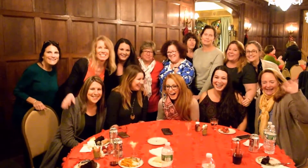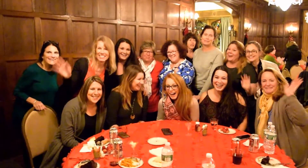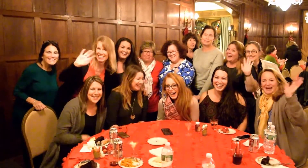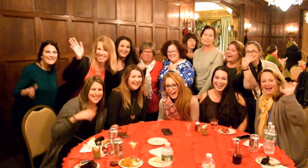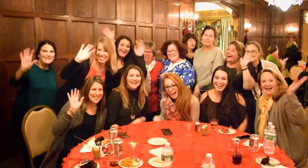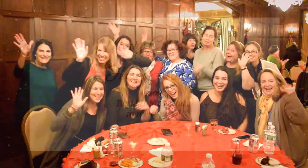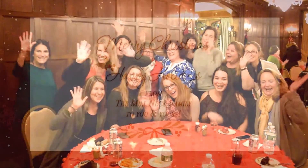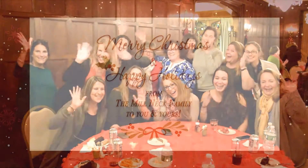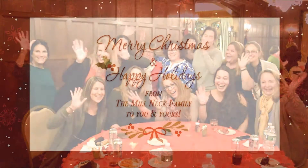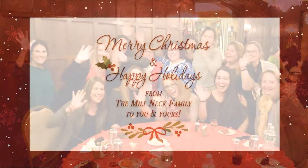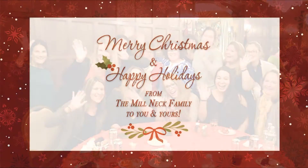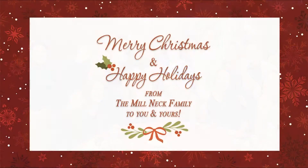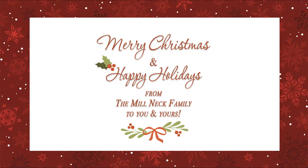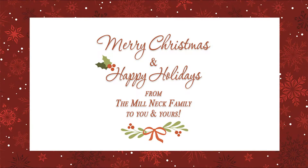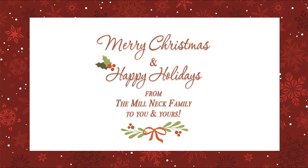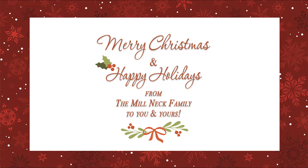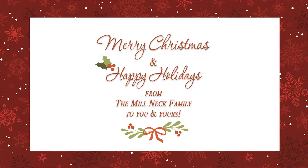Bye!